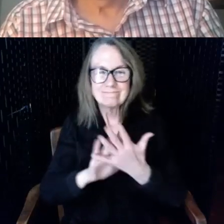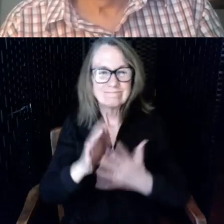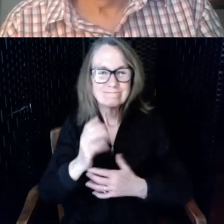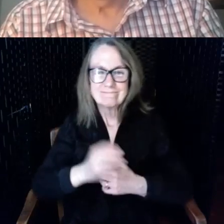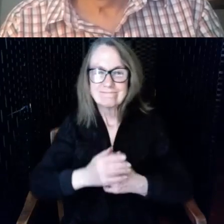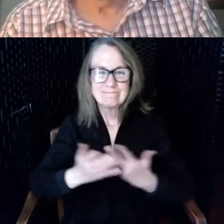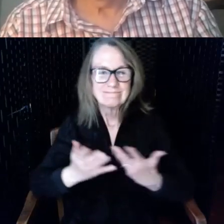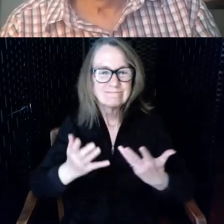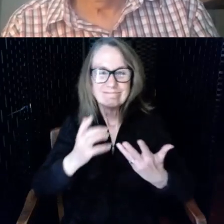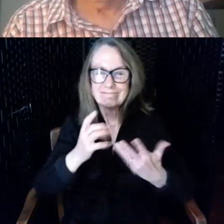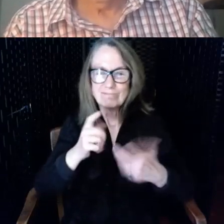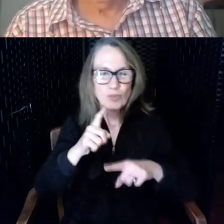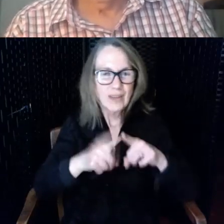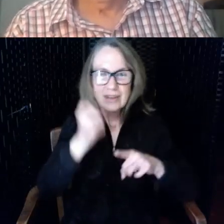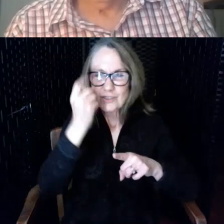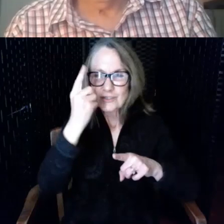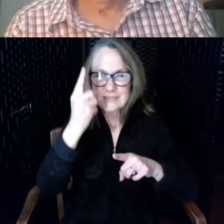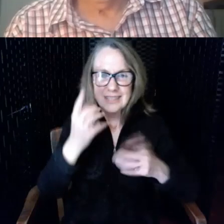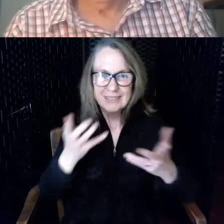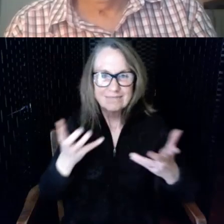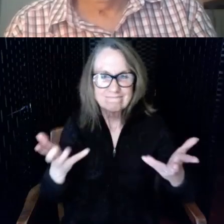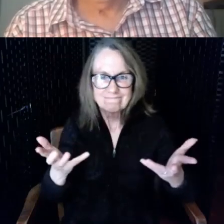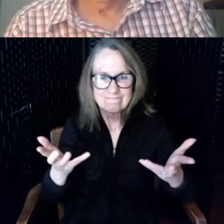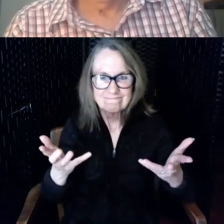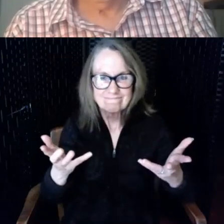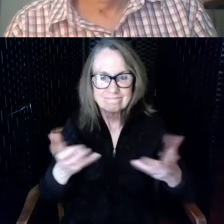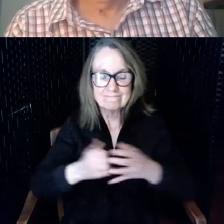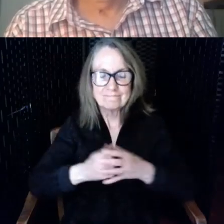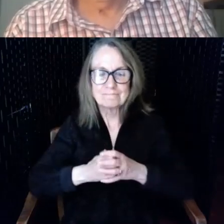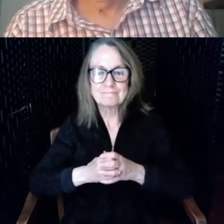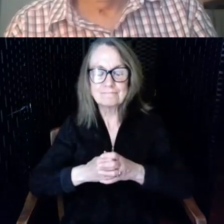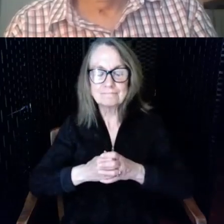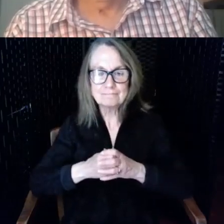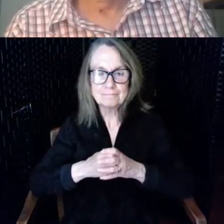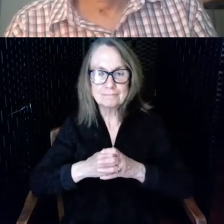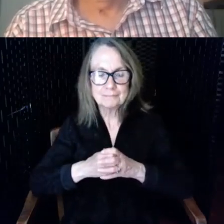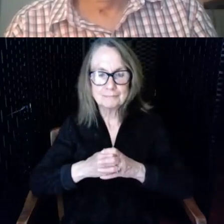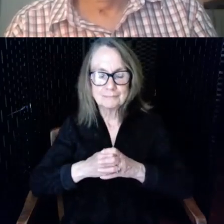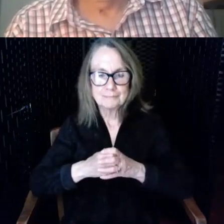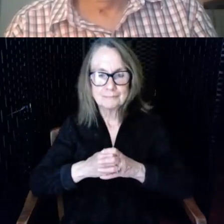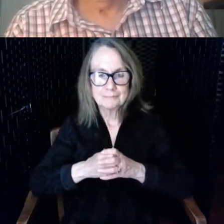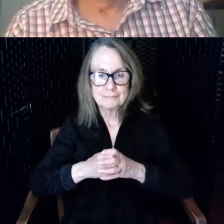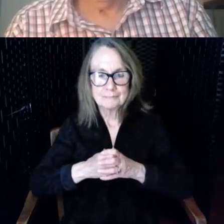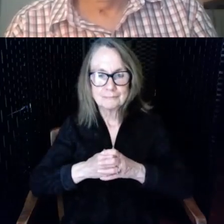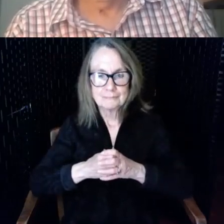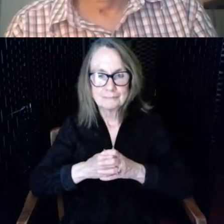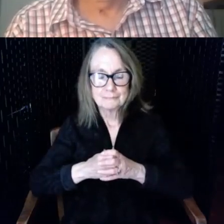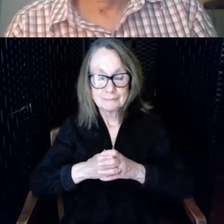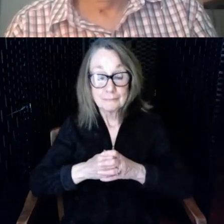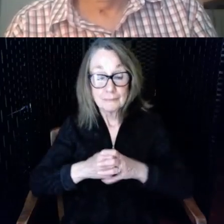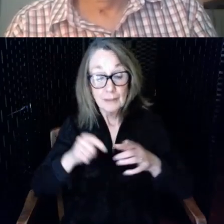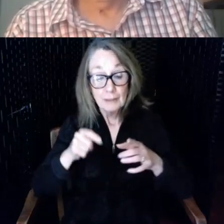just can't understand it in these places a large hearing loop around a seated